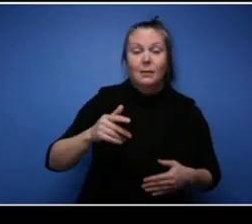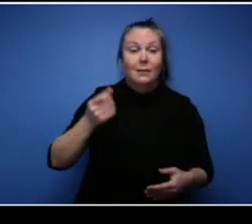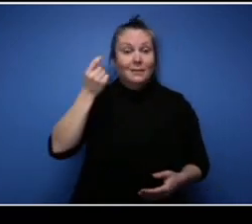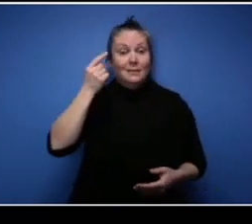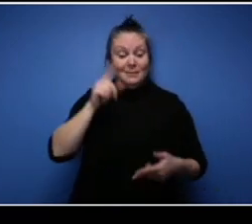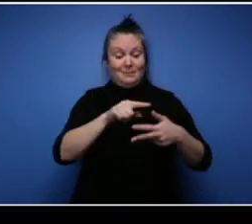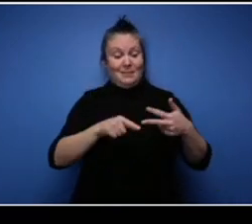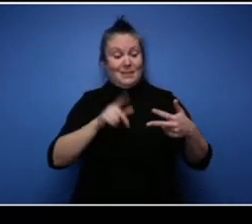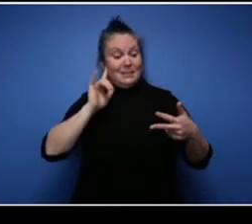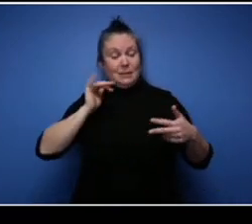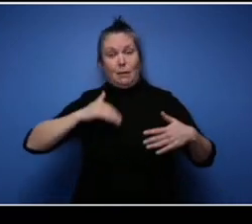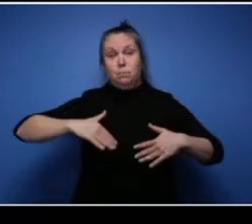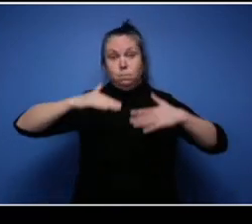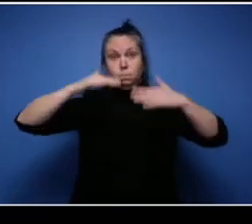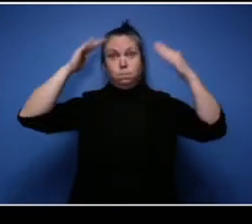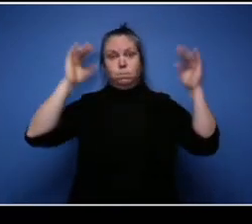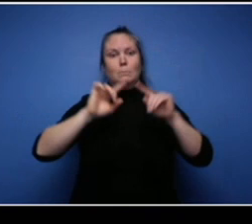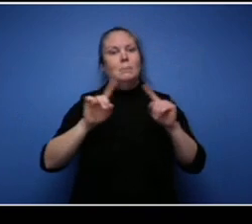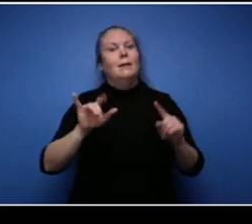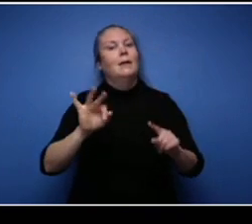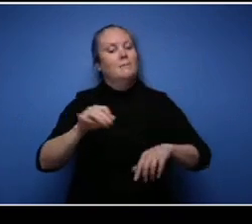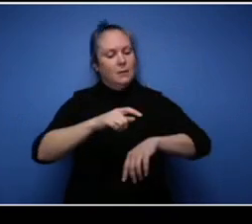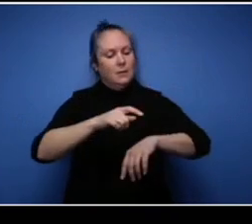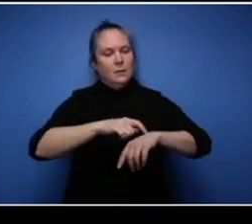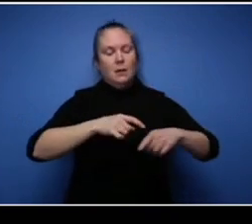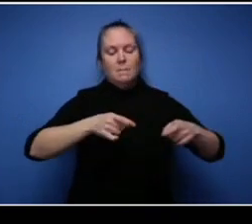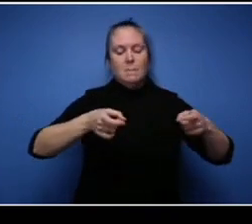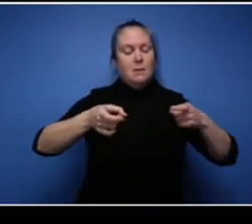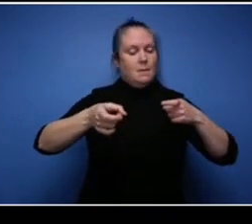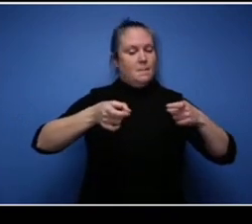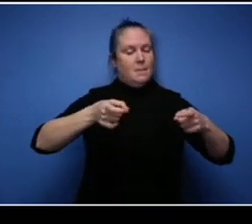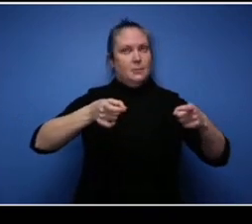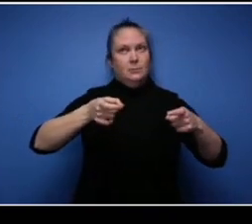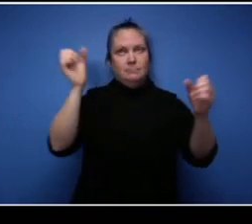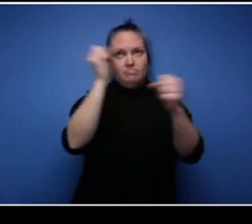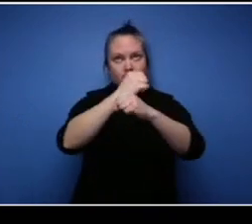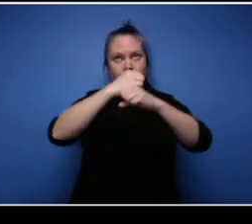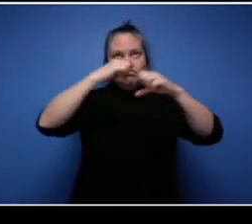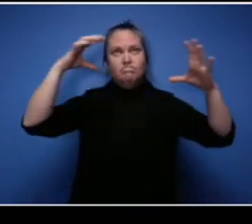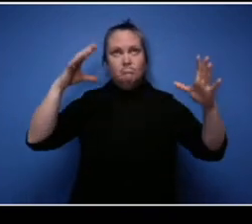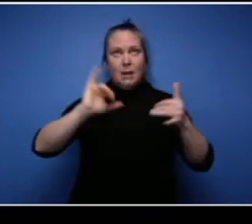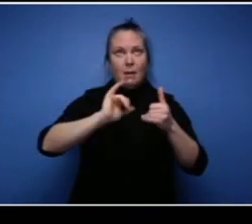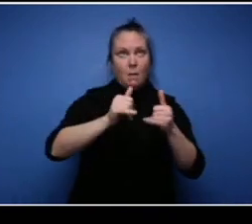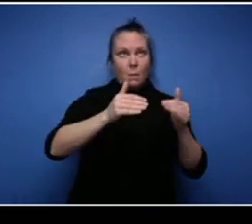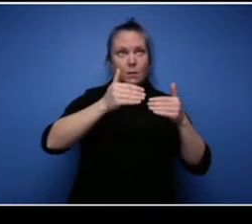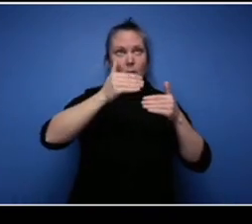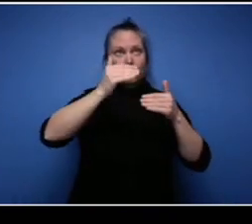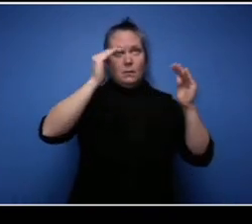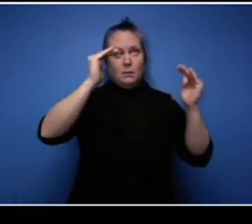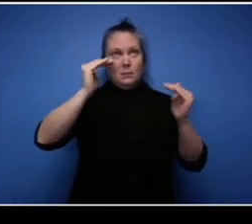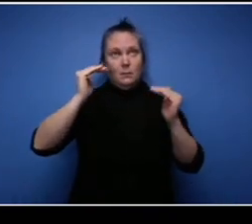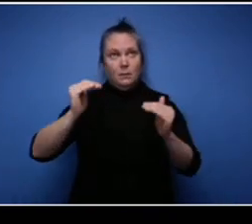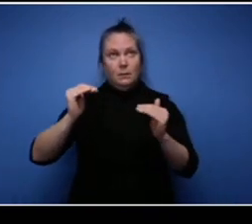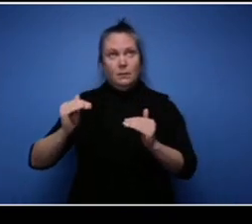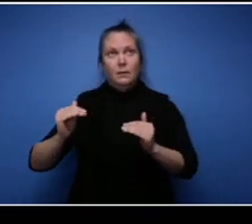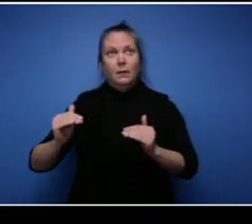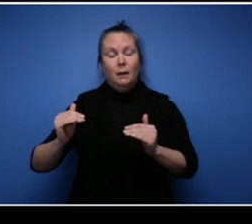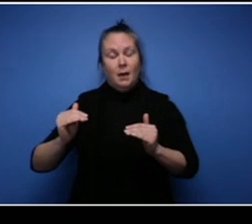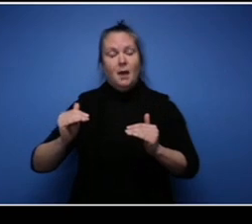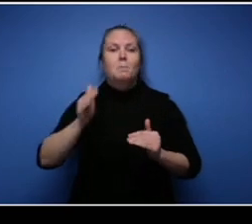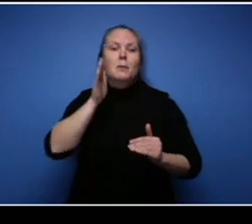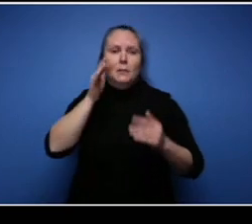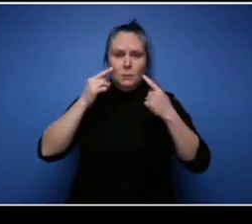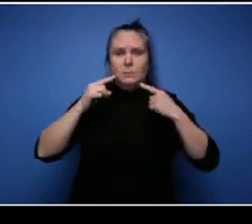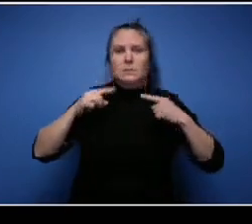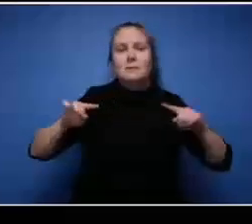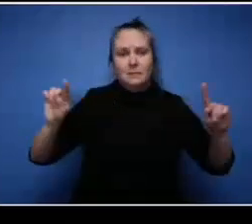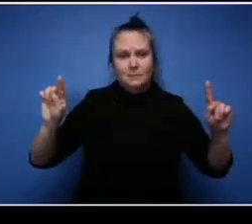time realistically and set yourself up for success on your own terms you'll be successful.